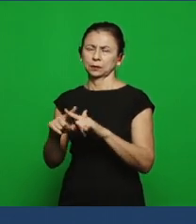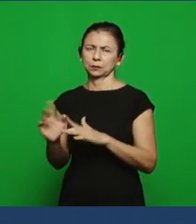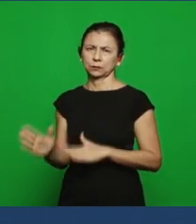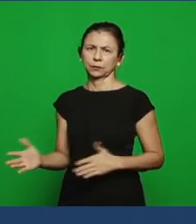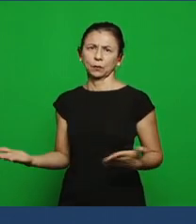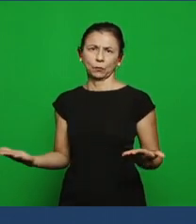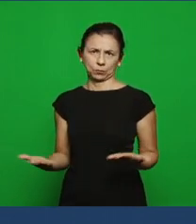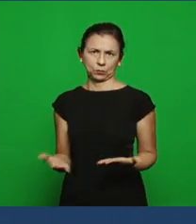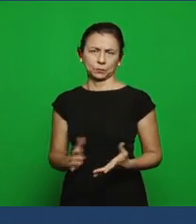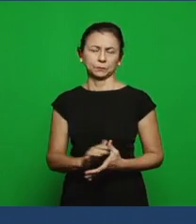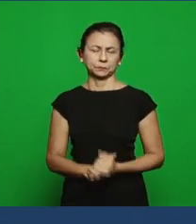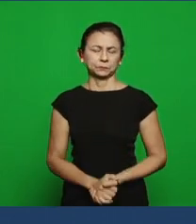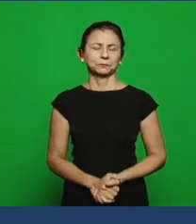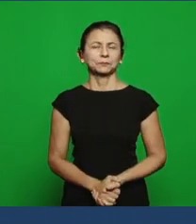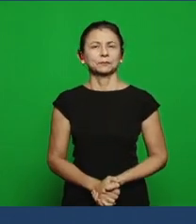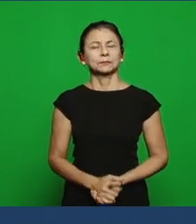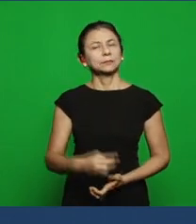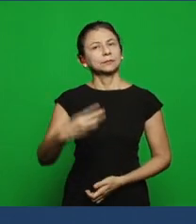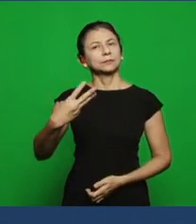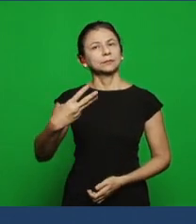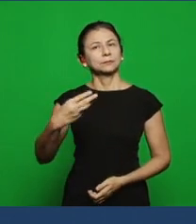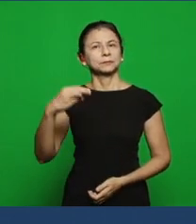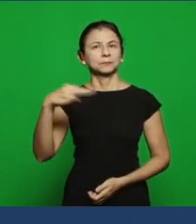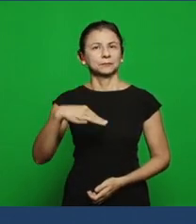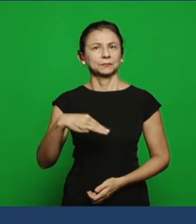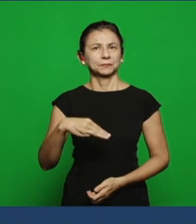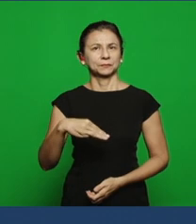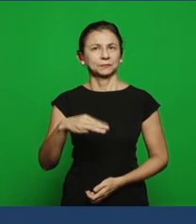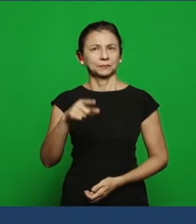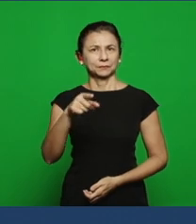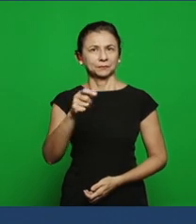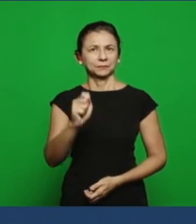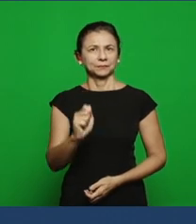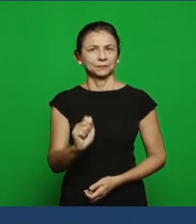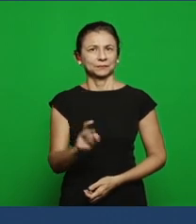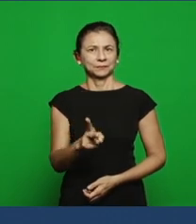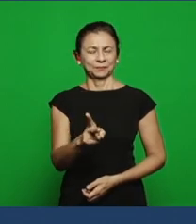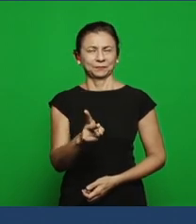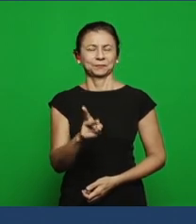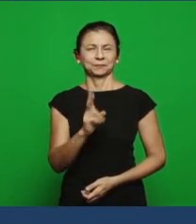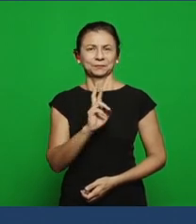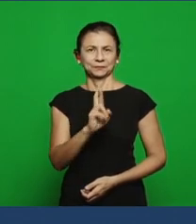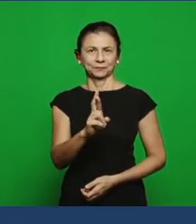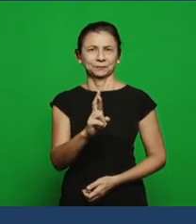We’ll give now three more minutes for the brethren to answer that question and